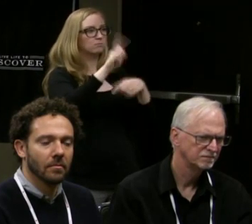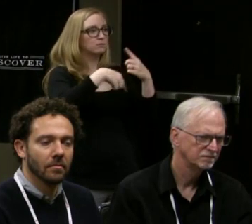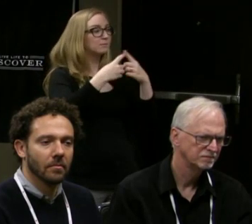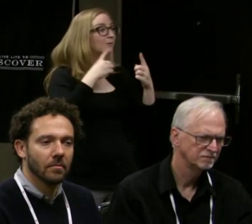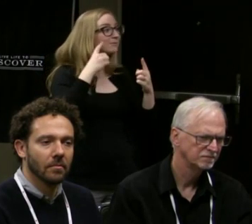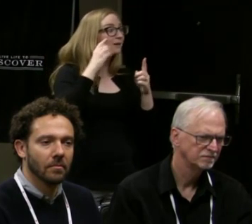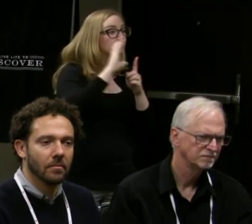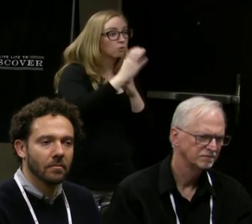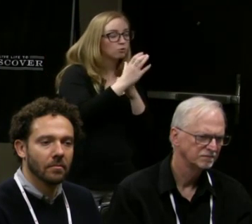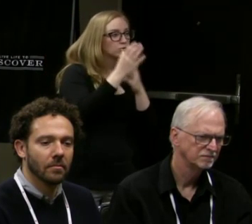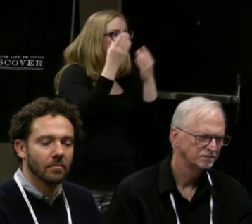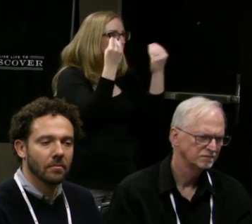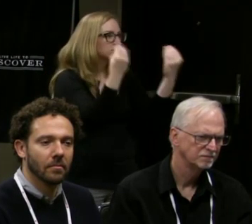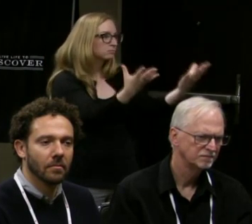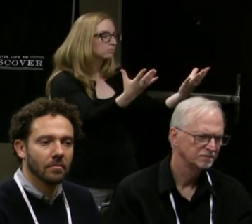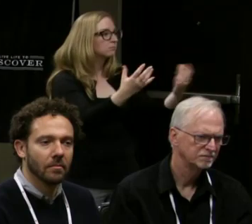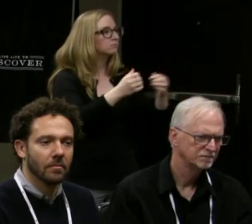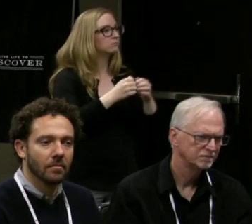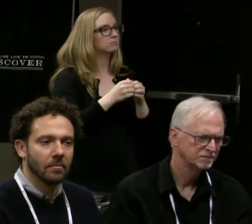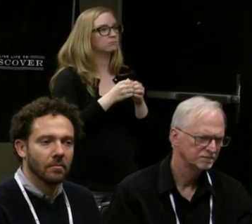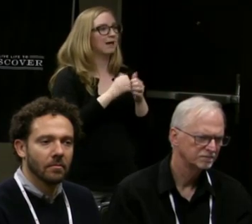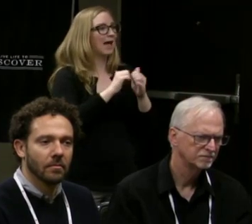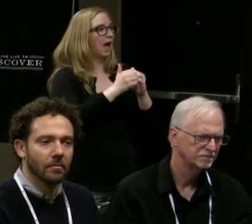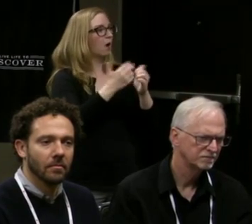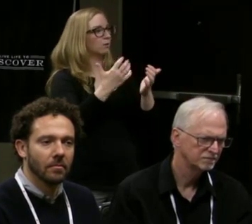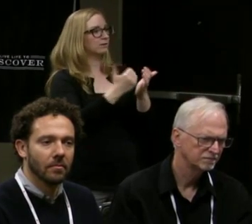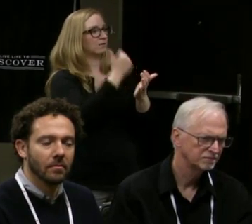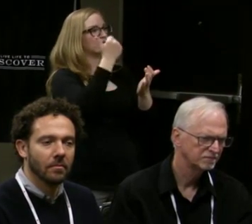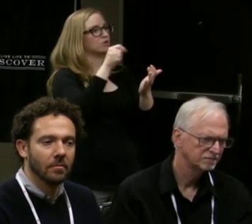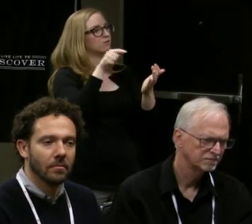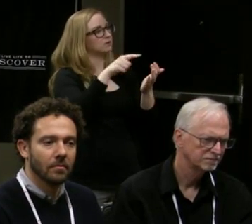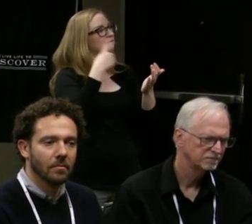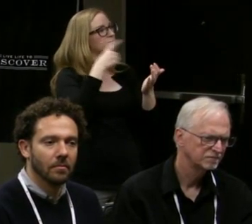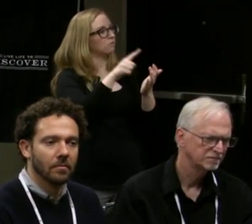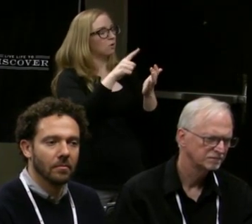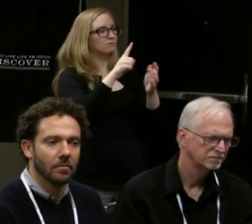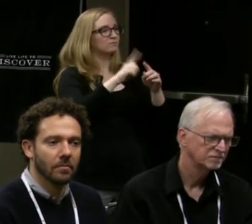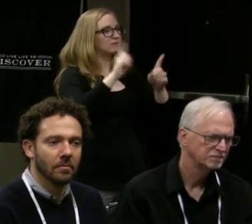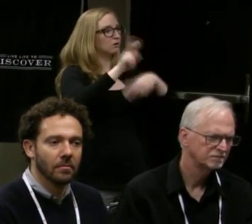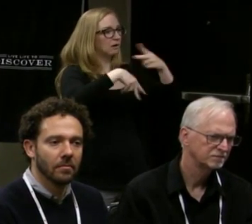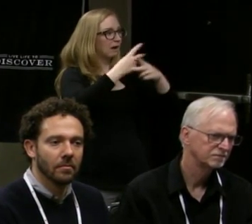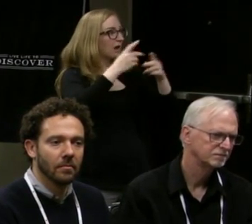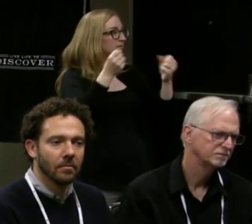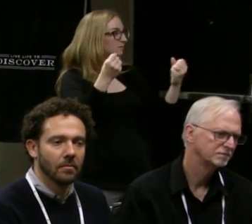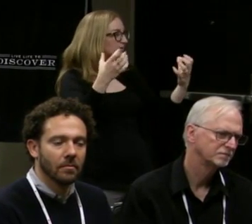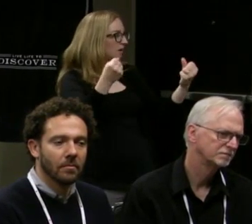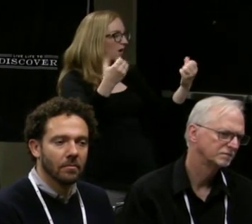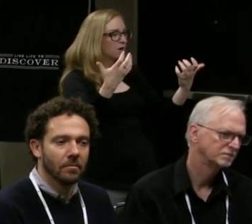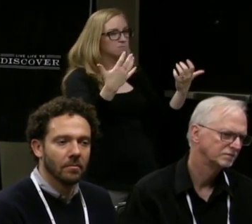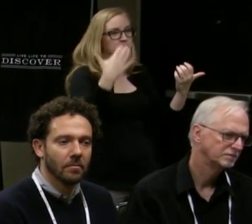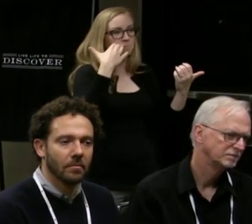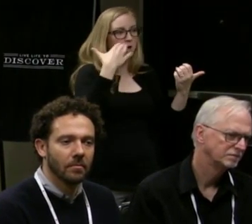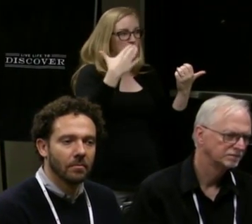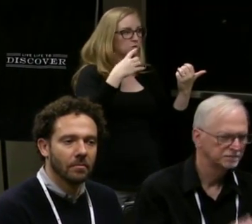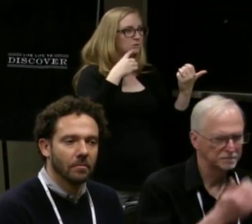What are we doing as a teachable moment about different types of sign languages because I know the deaf characters